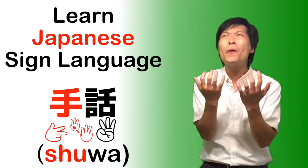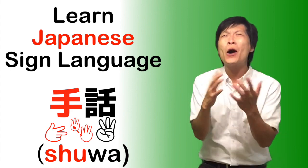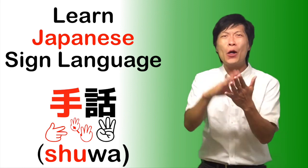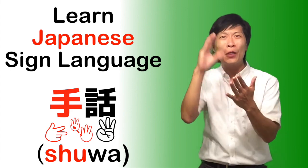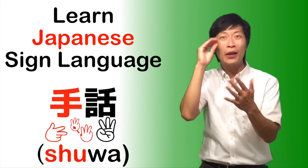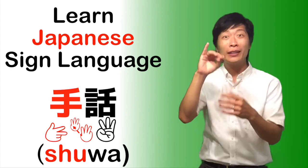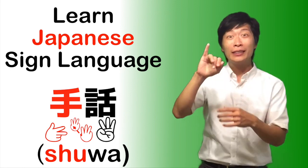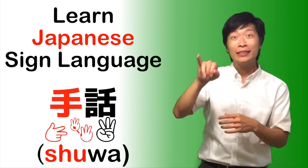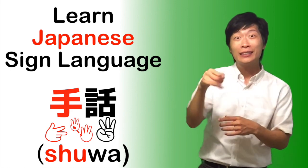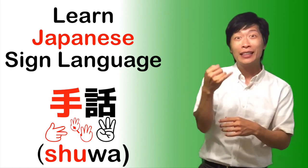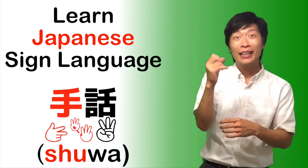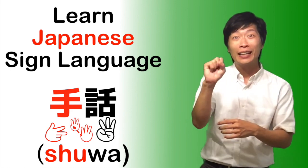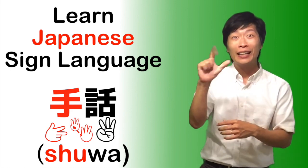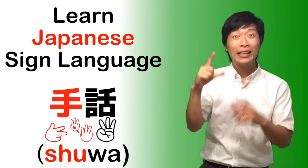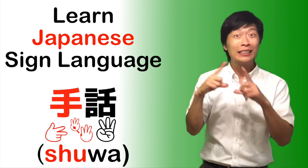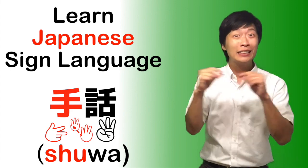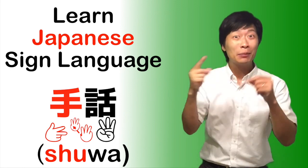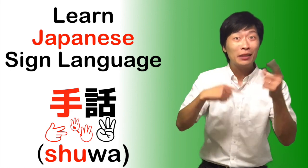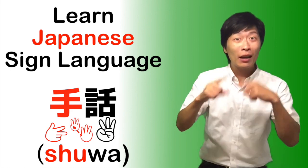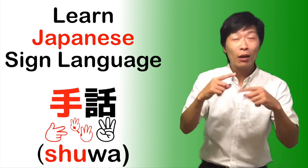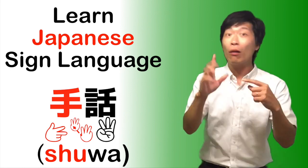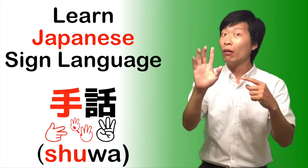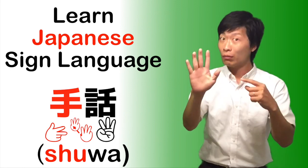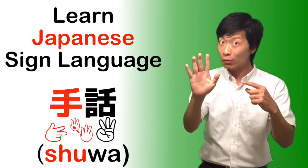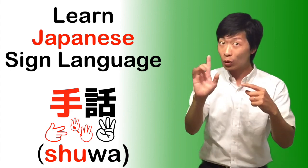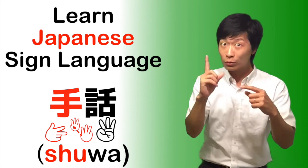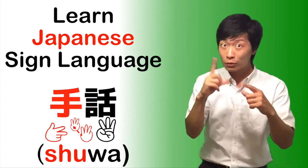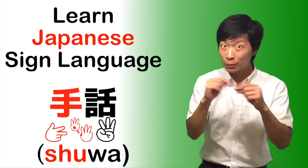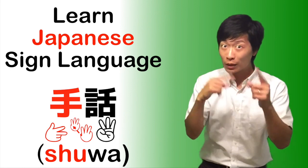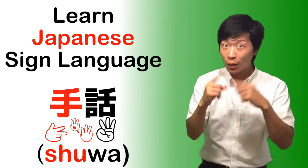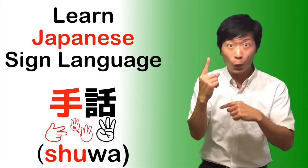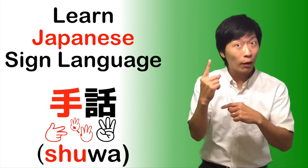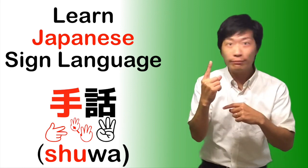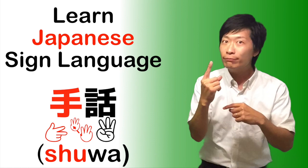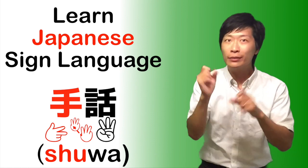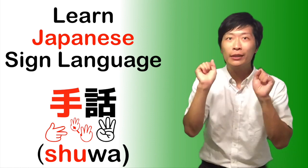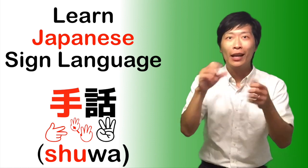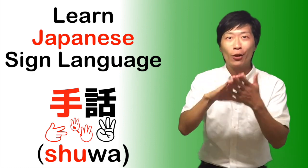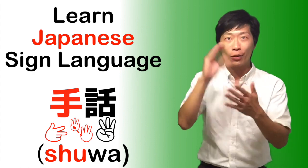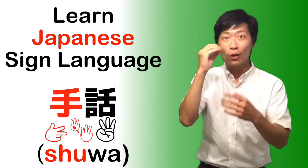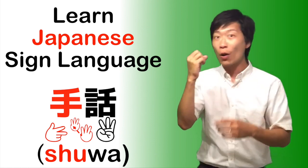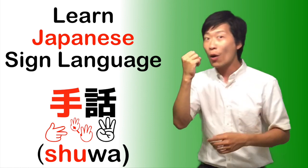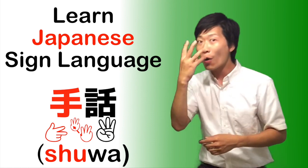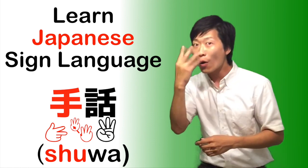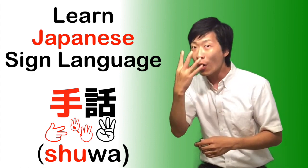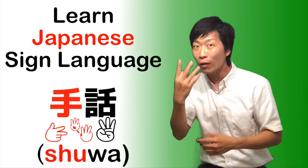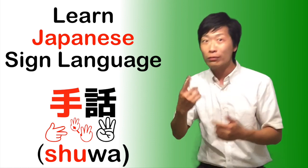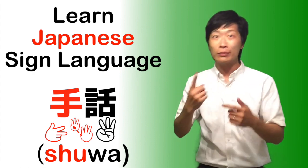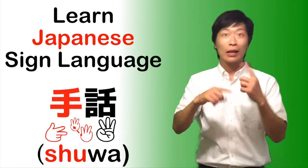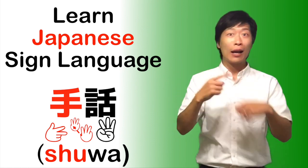If you want to learn JSL or Hong Kong Sign Language